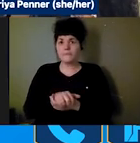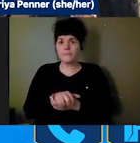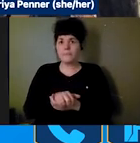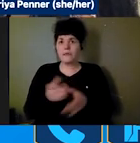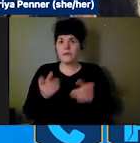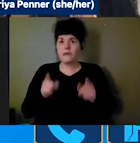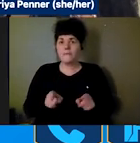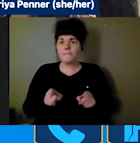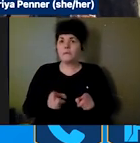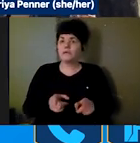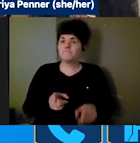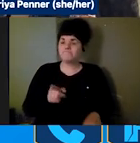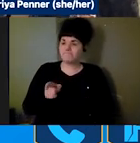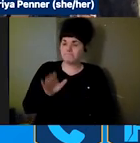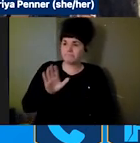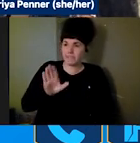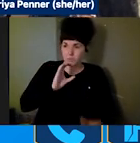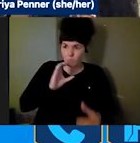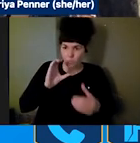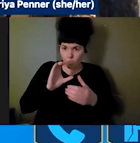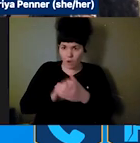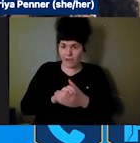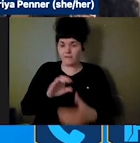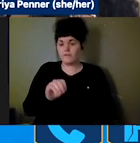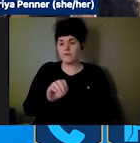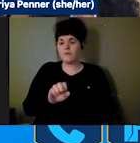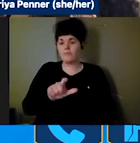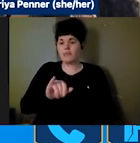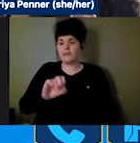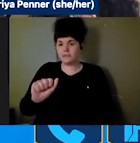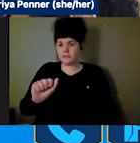Melissa was told by the doctor